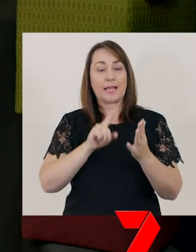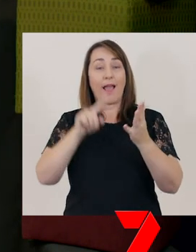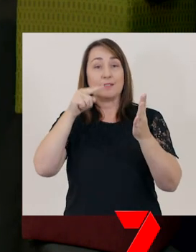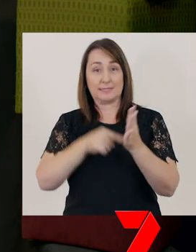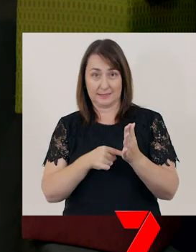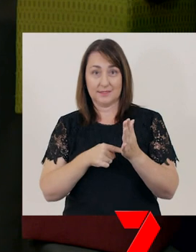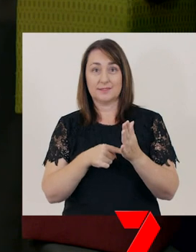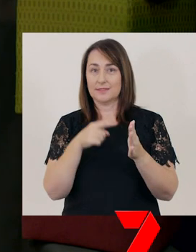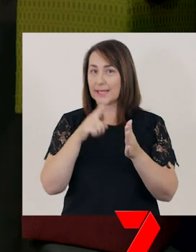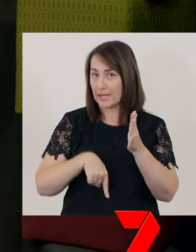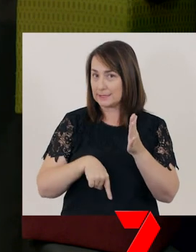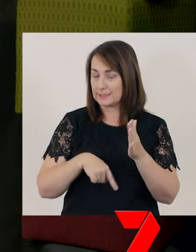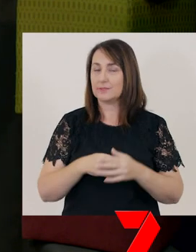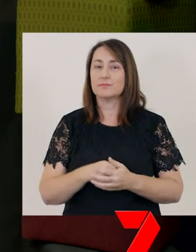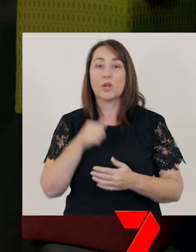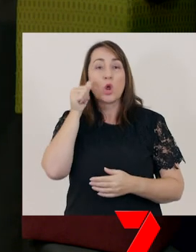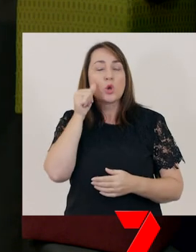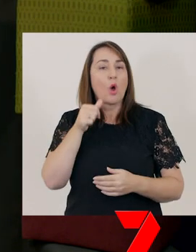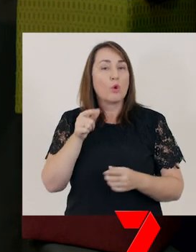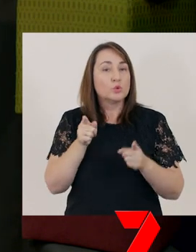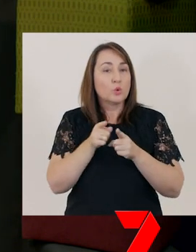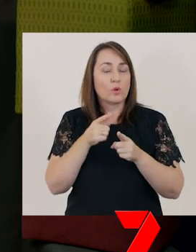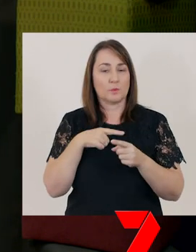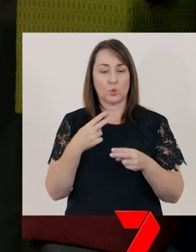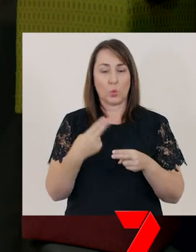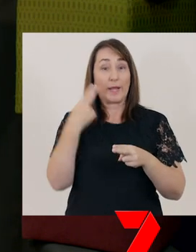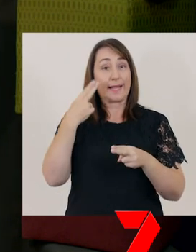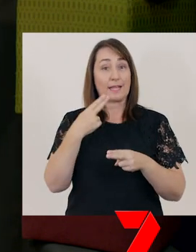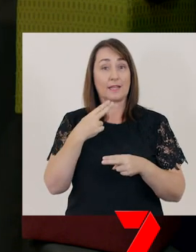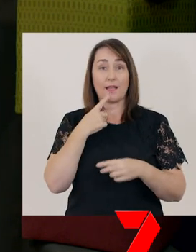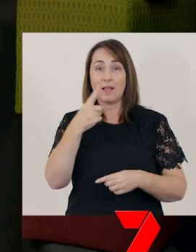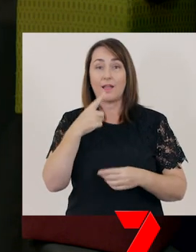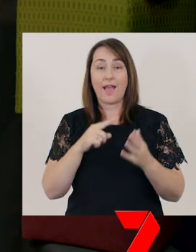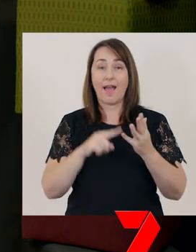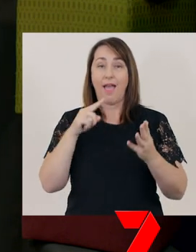I know it is short because the sound is quick – ‘uh’.